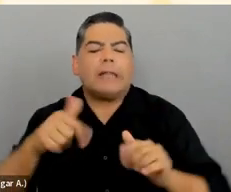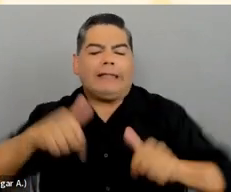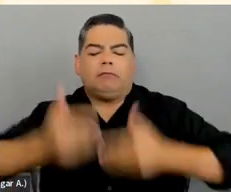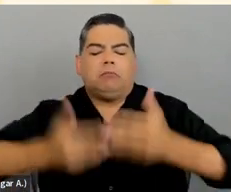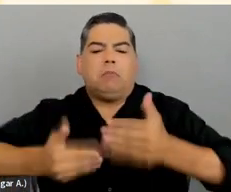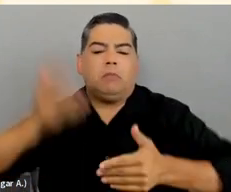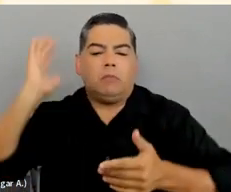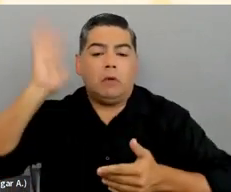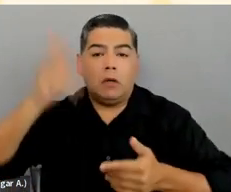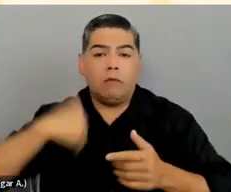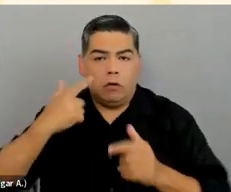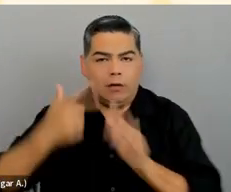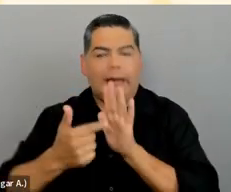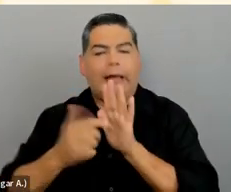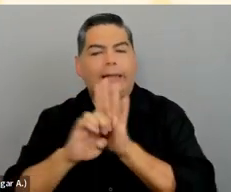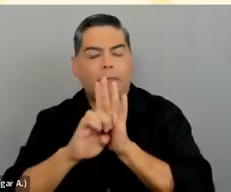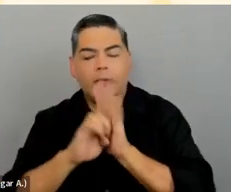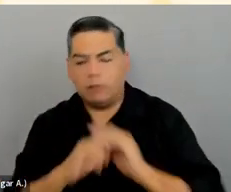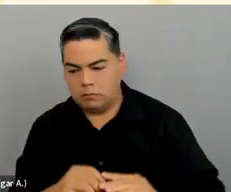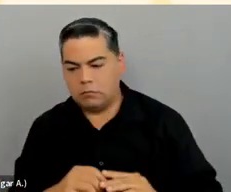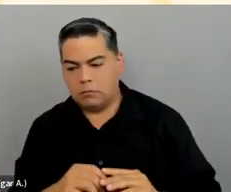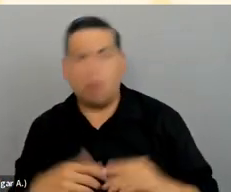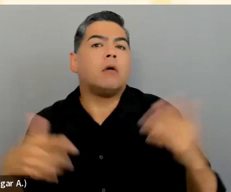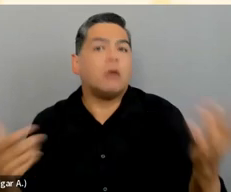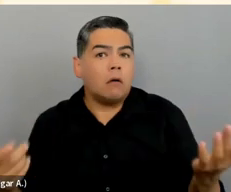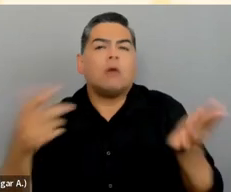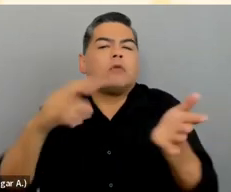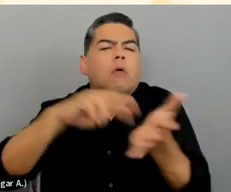of examples of that, but really, what it means is describing